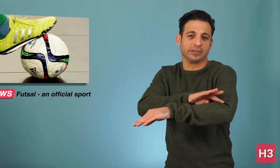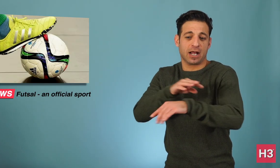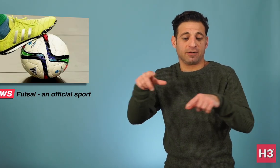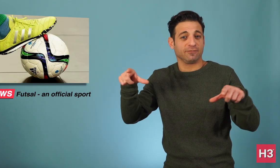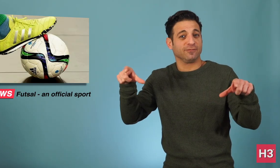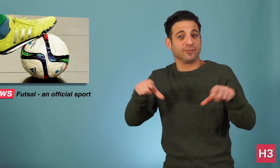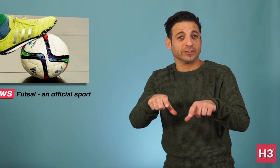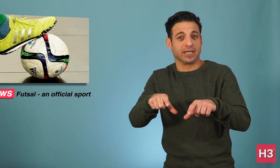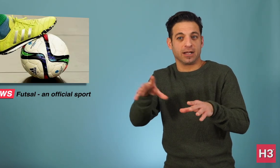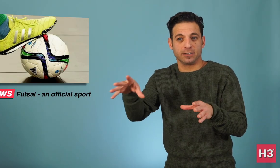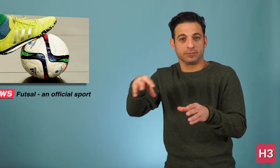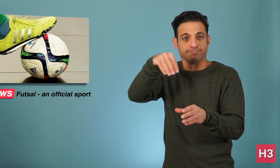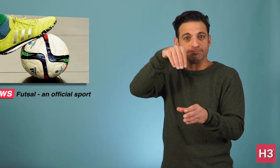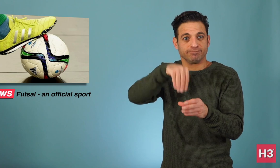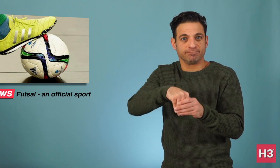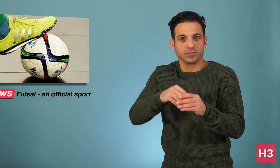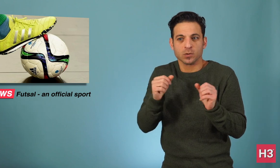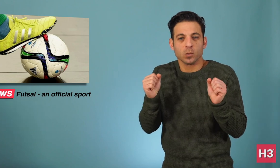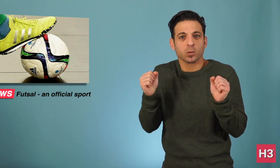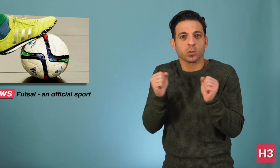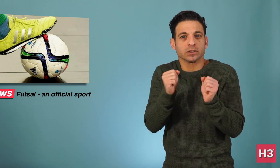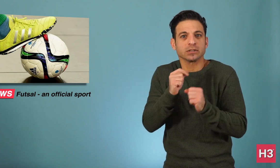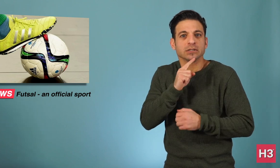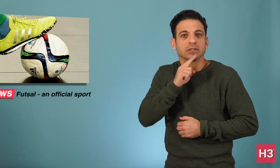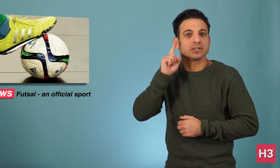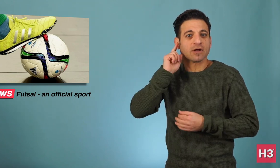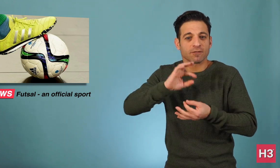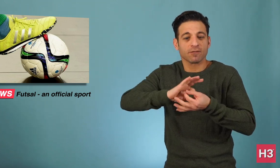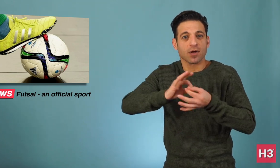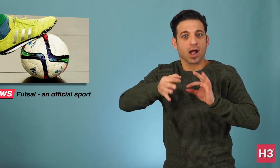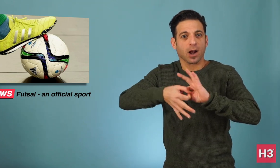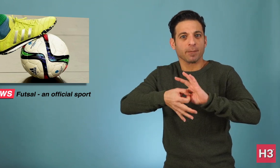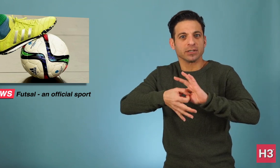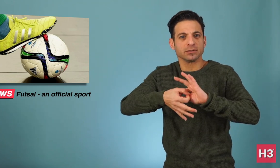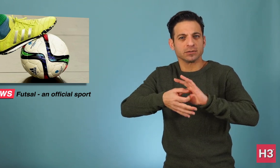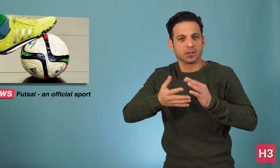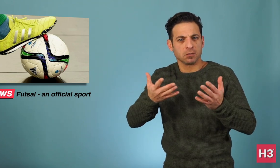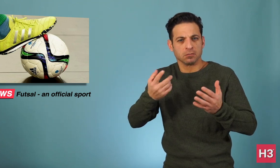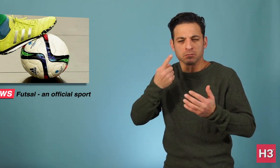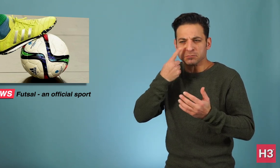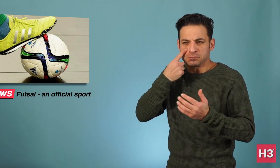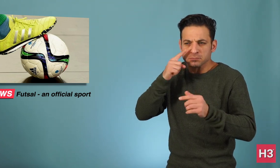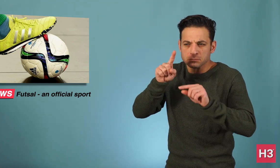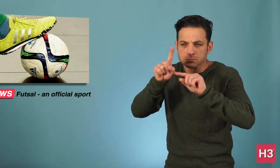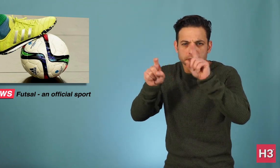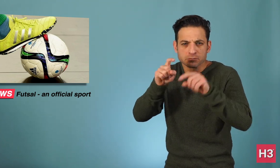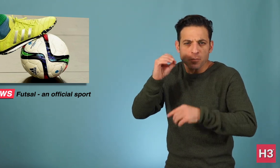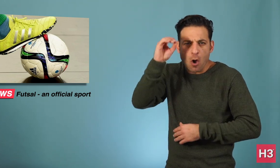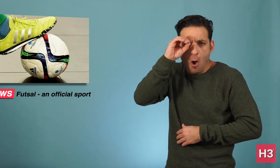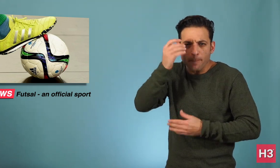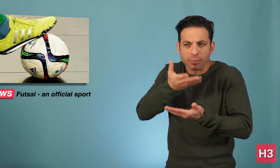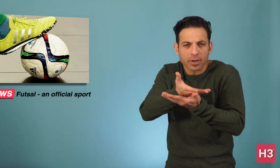Futsal has been accepted as a Winter Deaflympics sport. I'll be finding out what